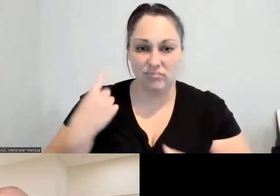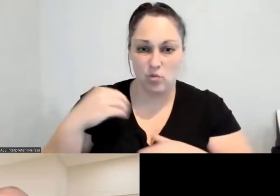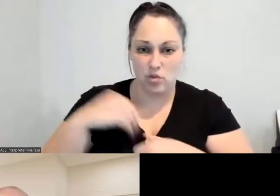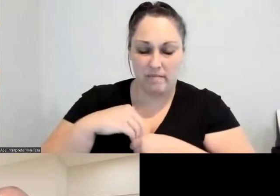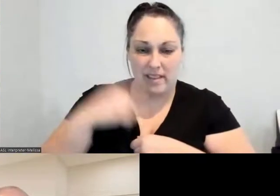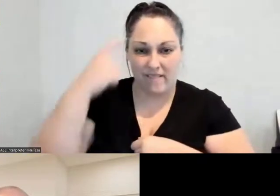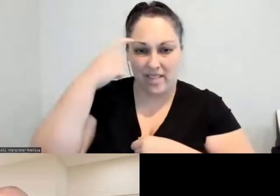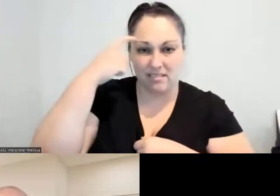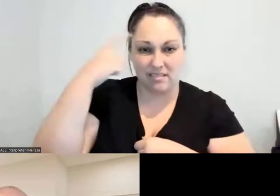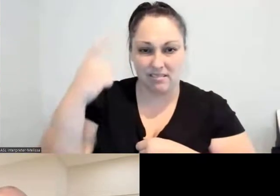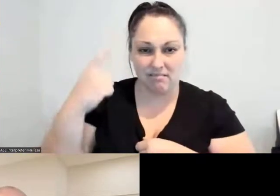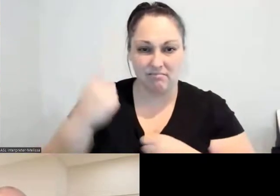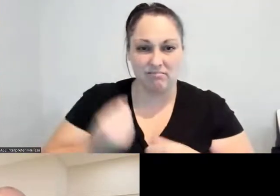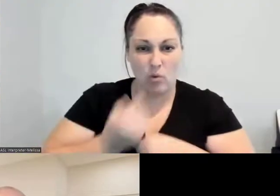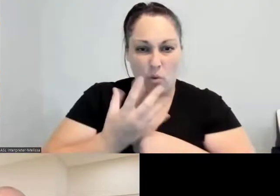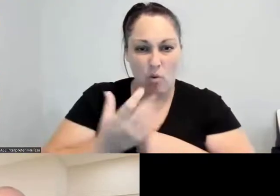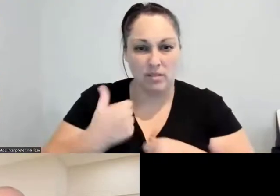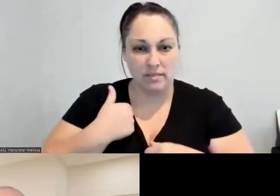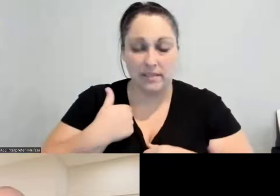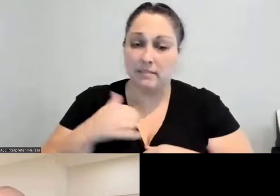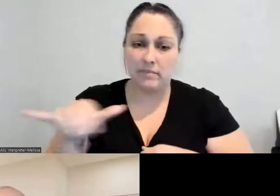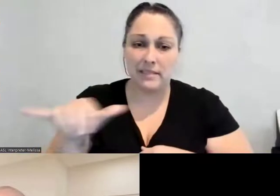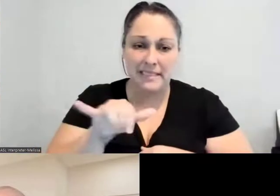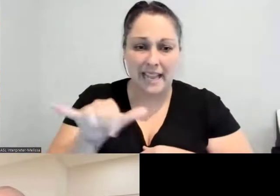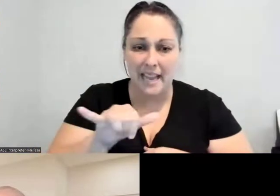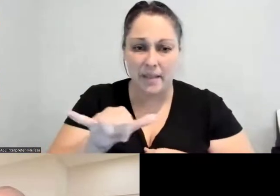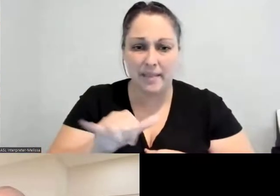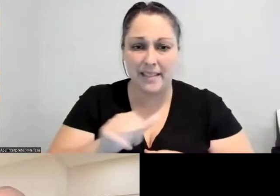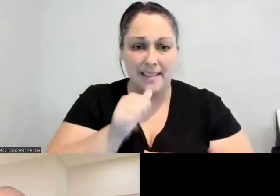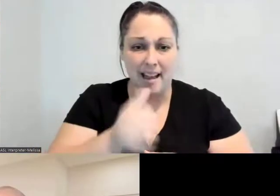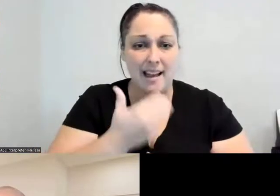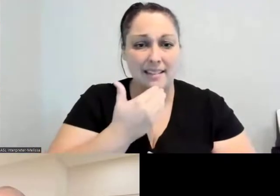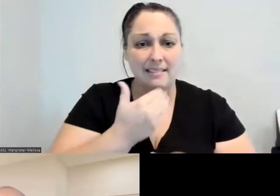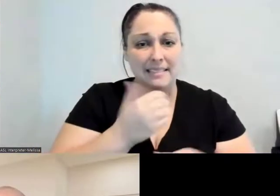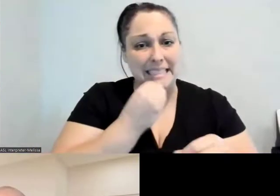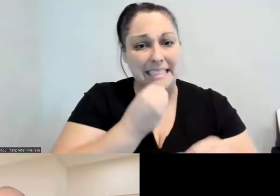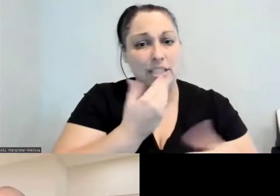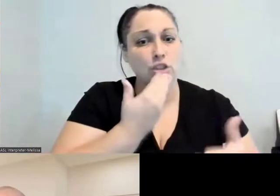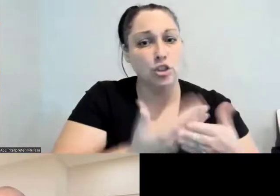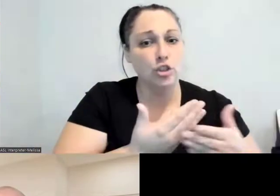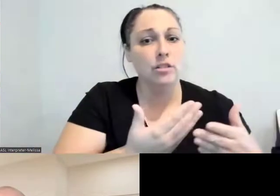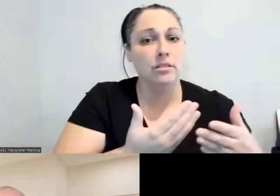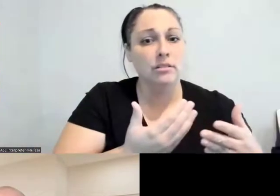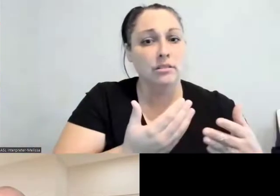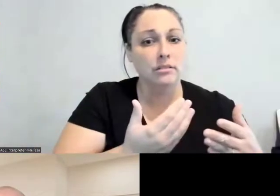So I want to say that because I think sometimes we try to do this either/or thing.